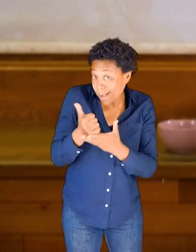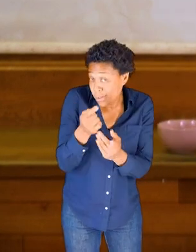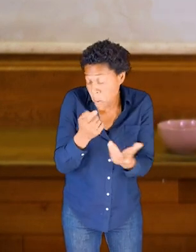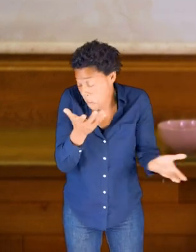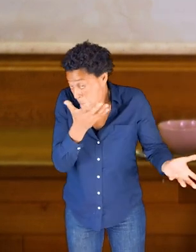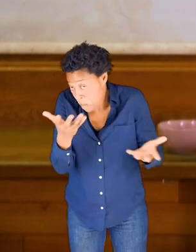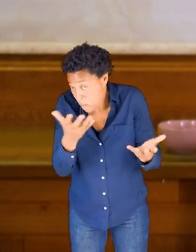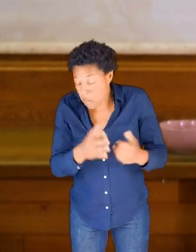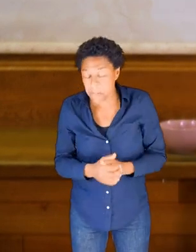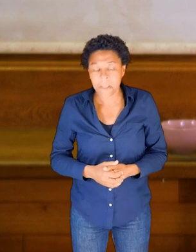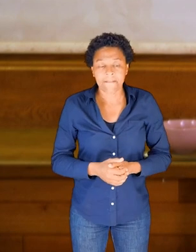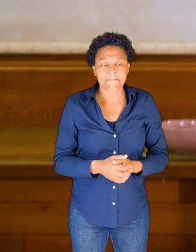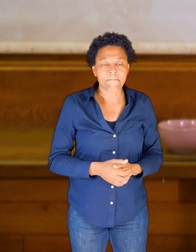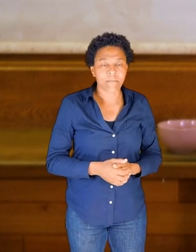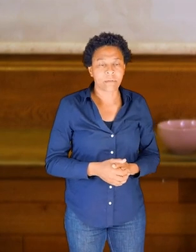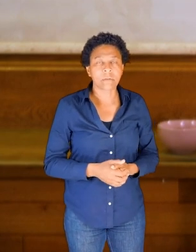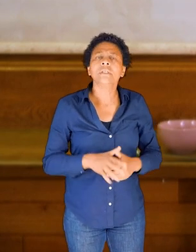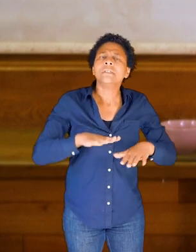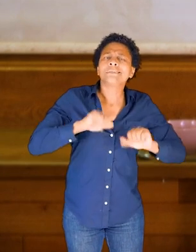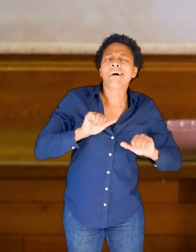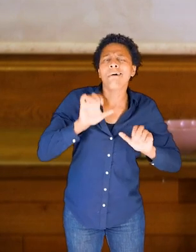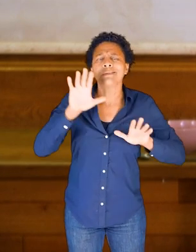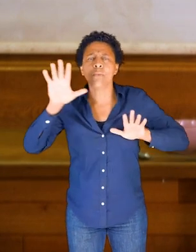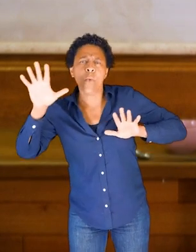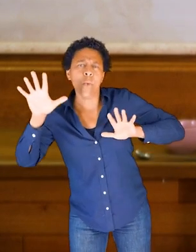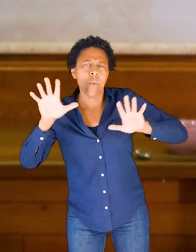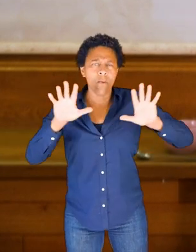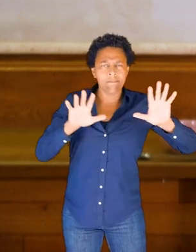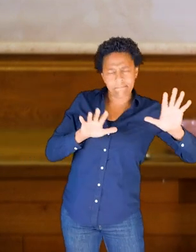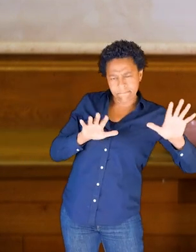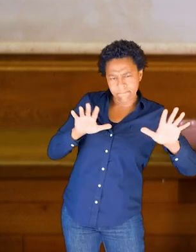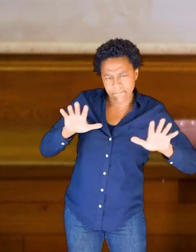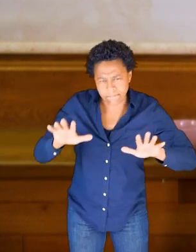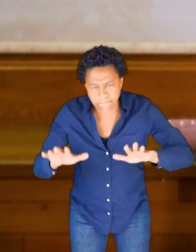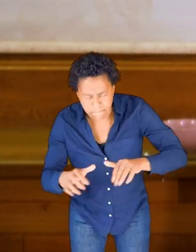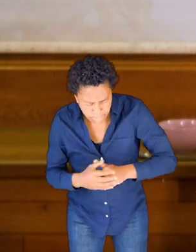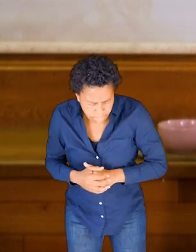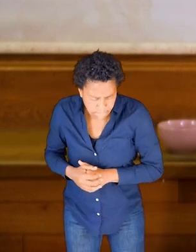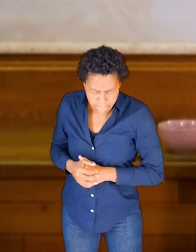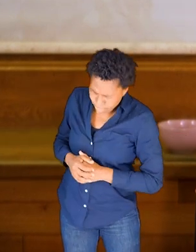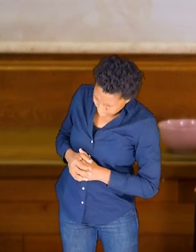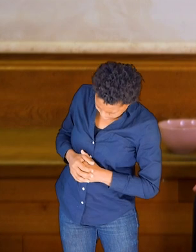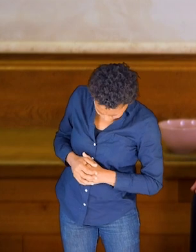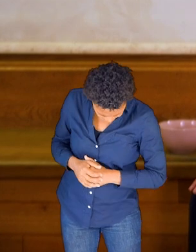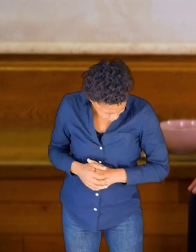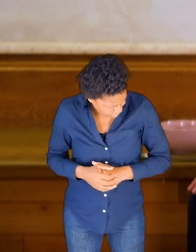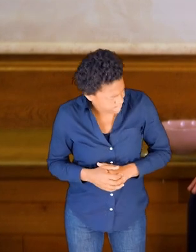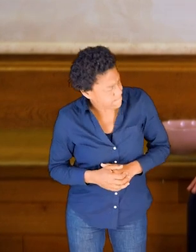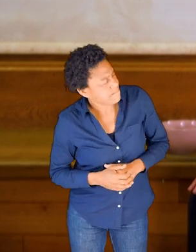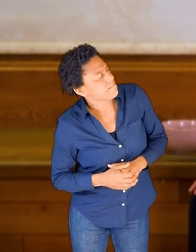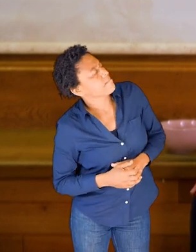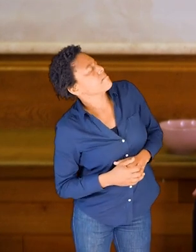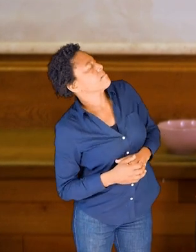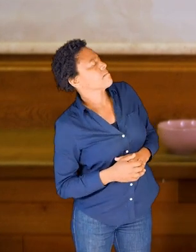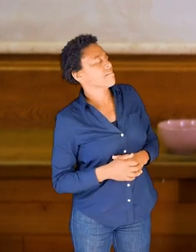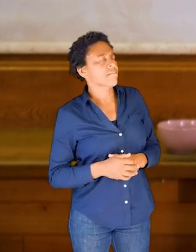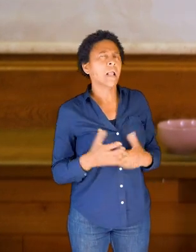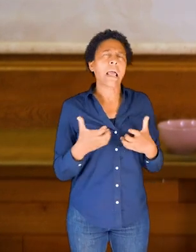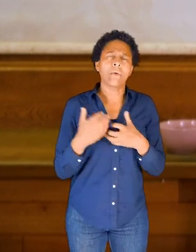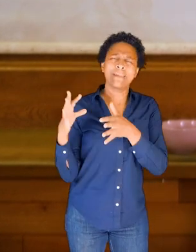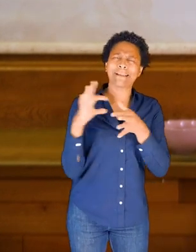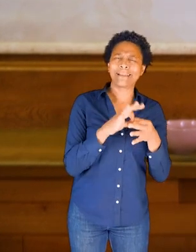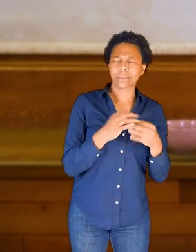And you can begin to move those shapes in relation to each other.